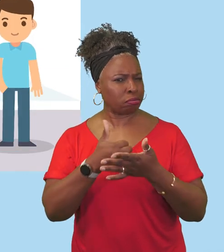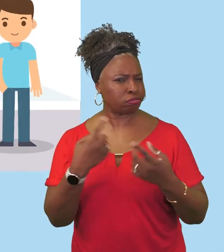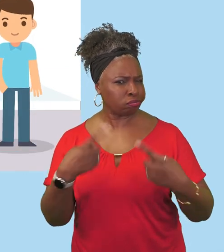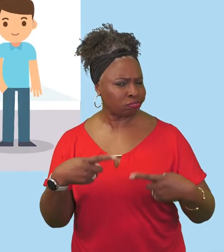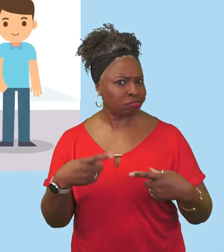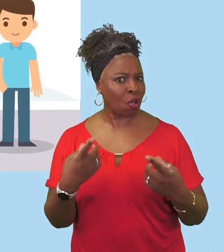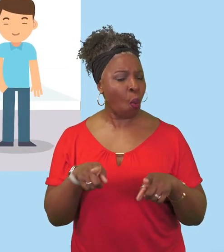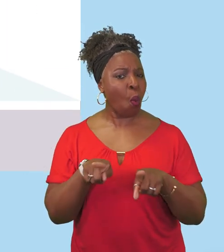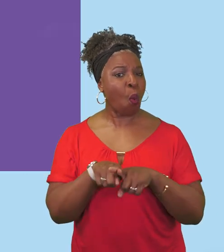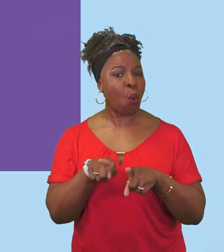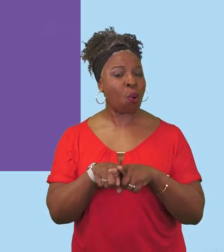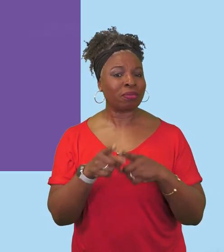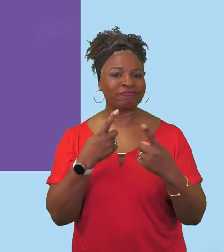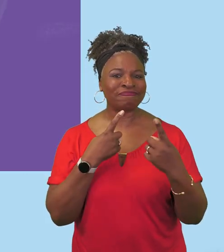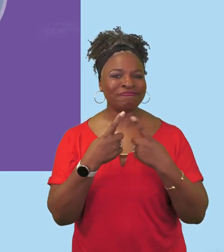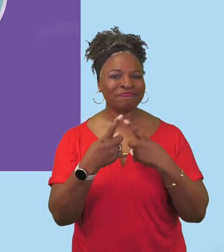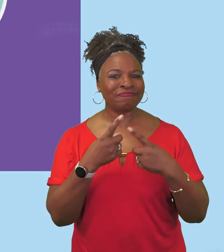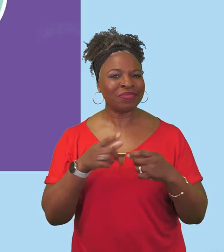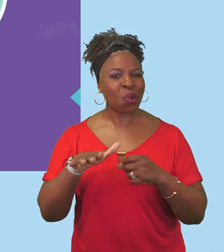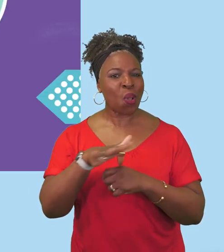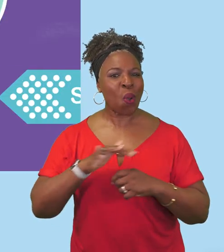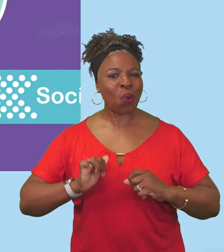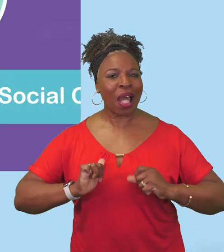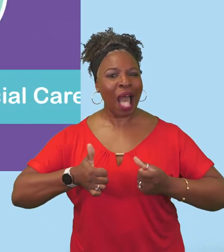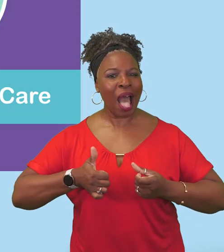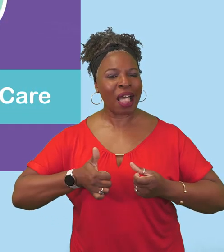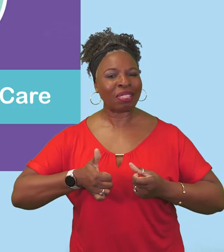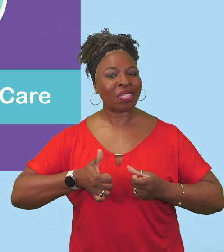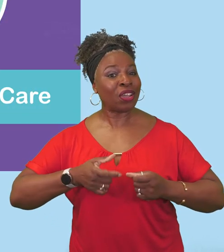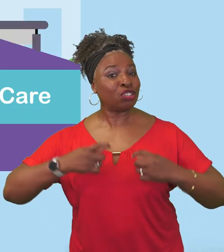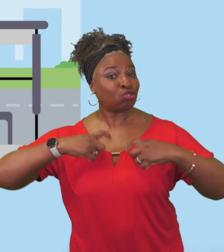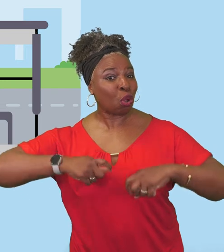It will also have information on local health and social care services,